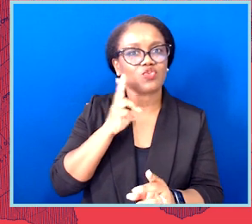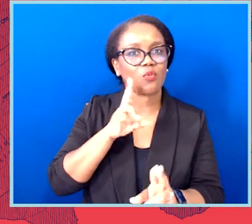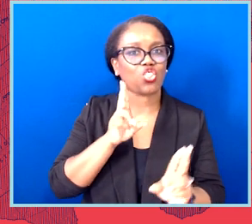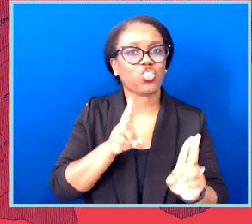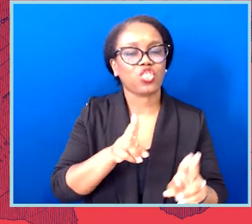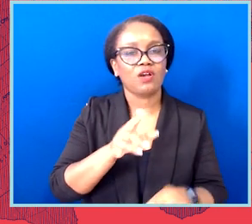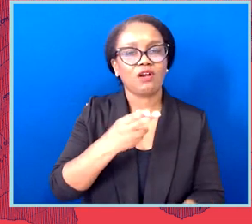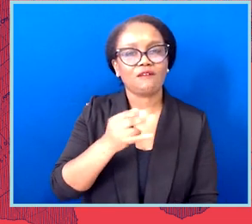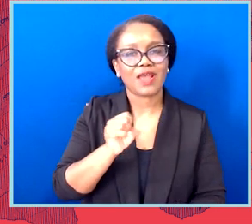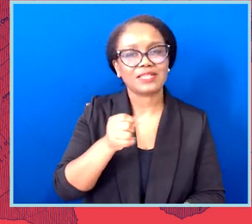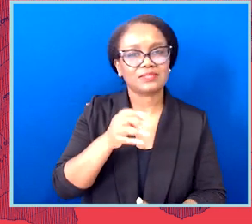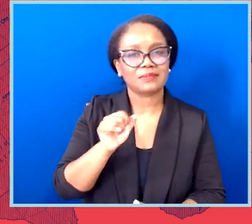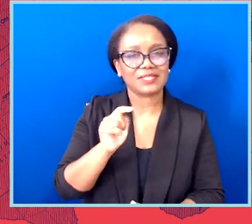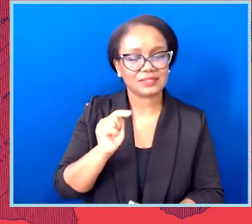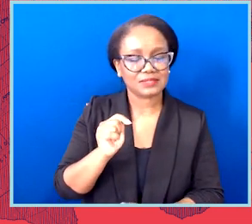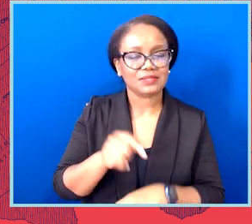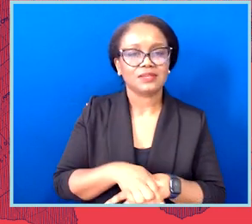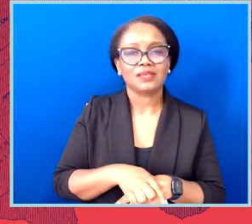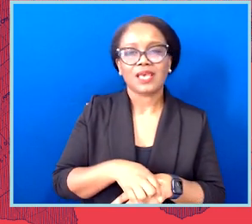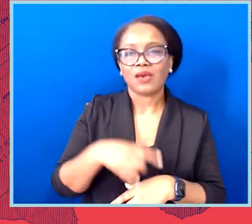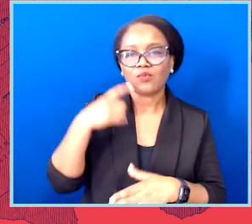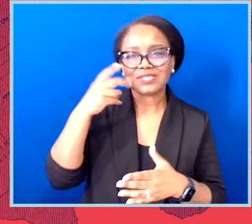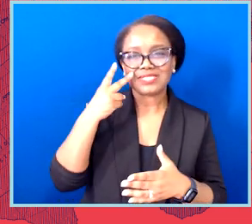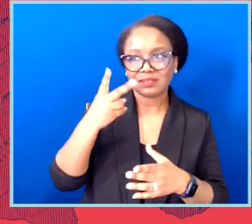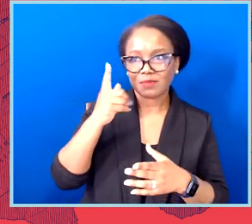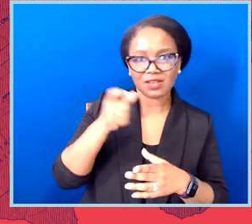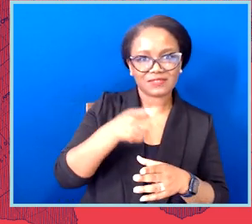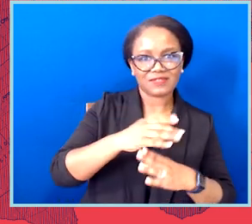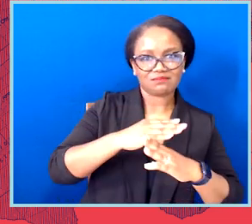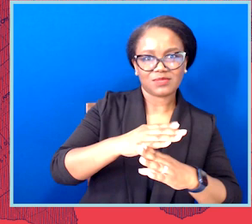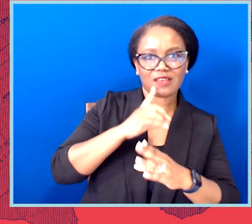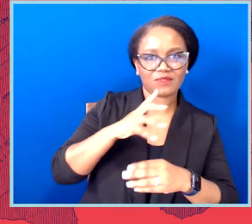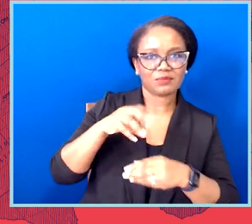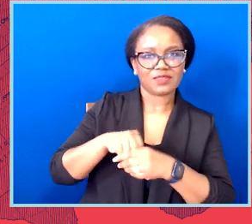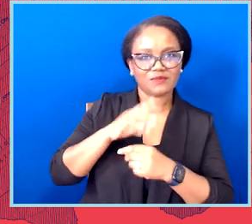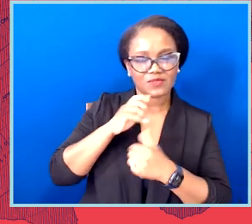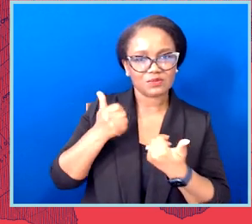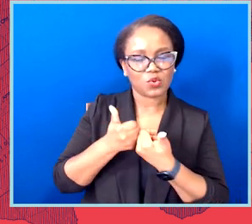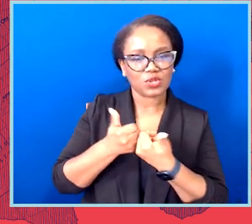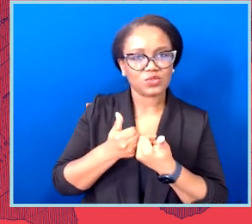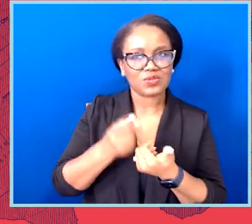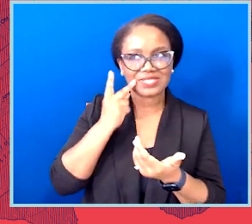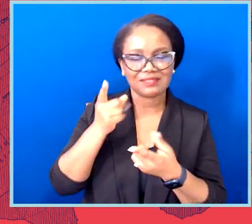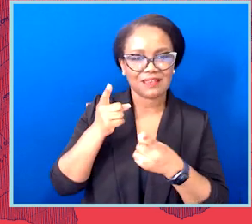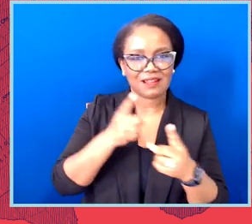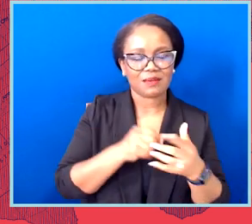fixated on this idea of trans girls being allowed to participate in girls sports. But there are also, of course, trans men and boys out there, too, who are being forced